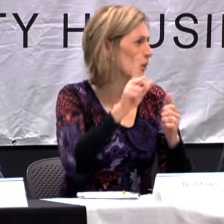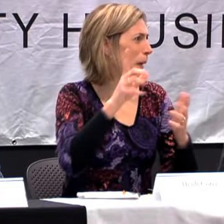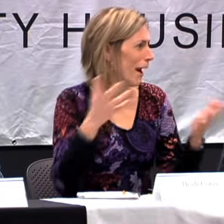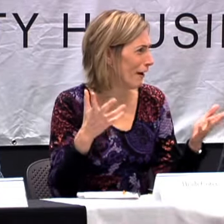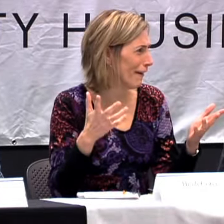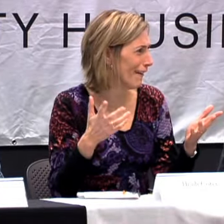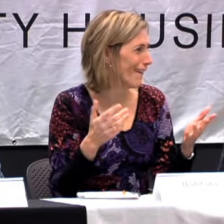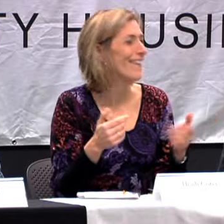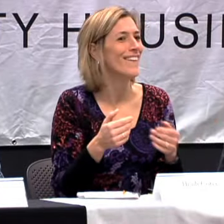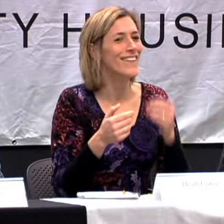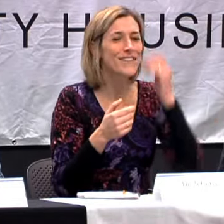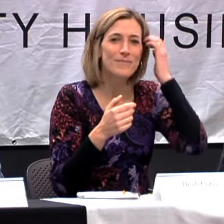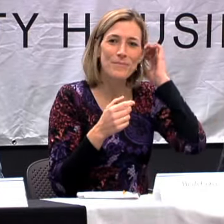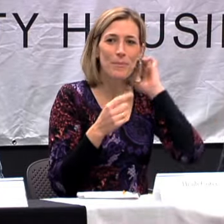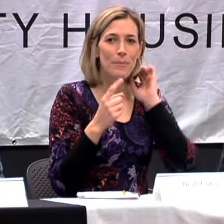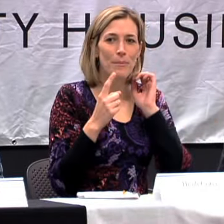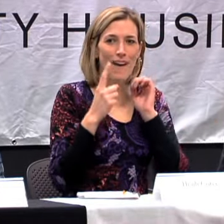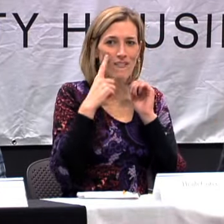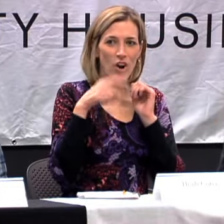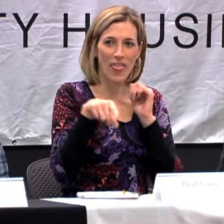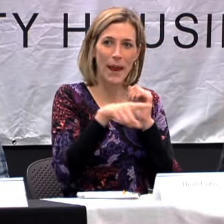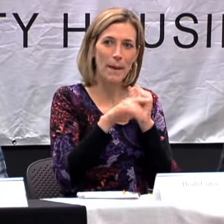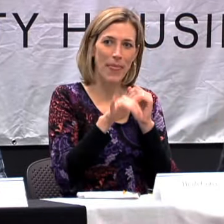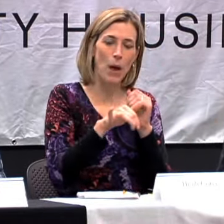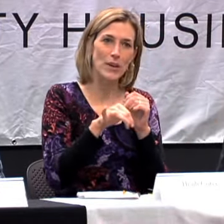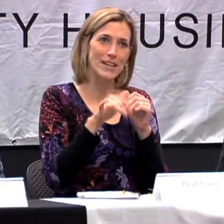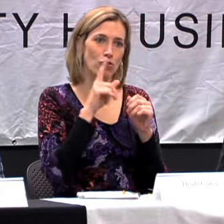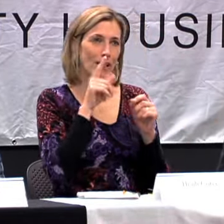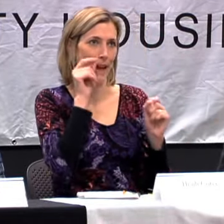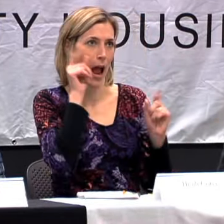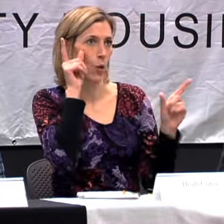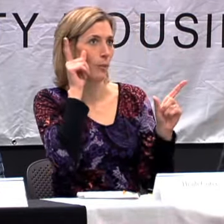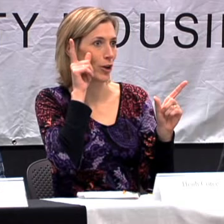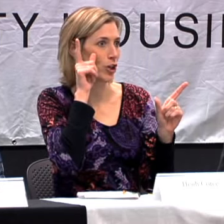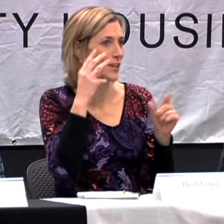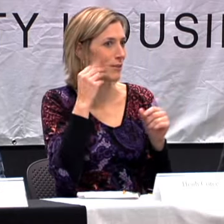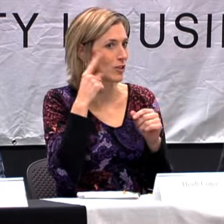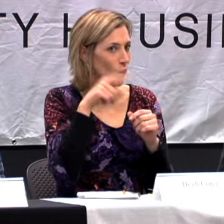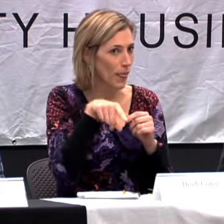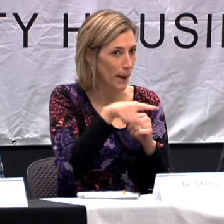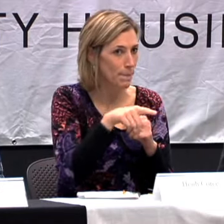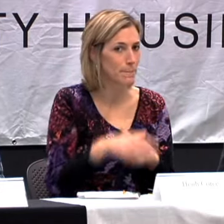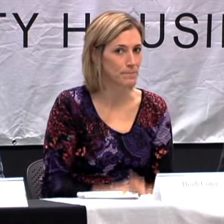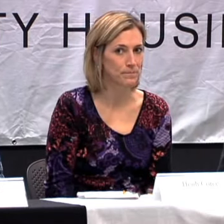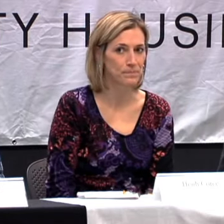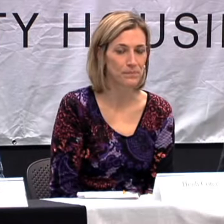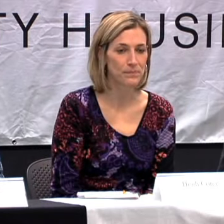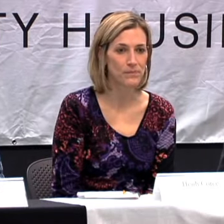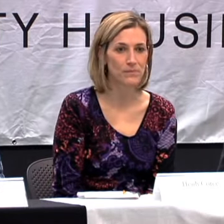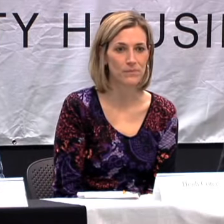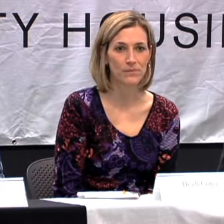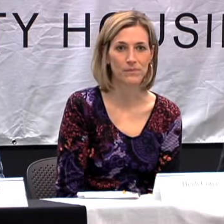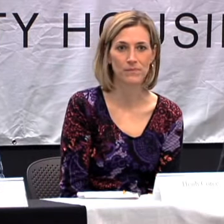THAT. BUT FOR THEM THAT WAS REALLY AN EYE OPENING EXPERIENCE FOR THEM.